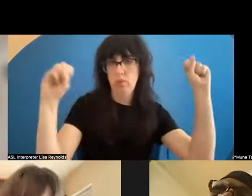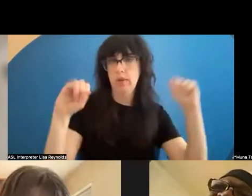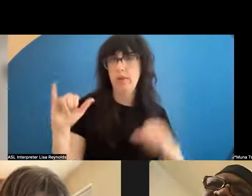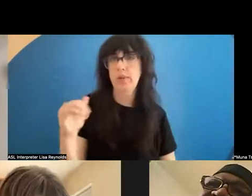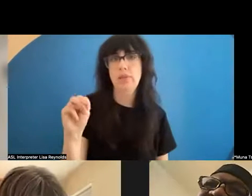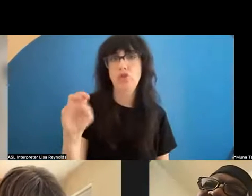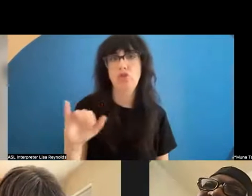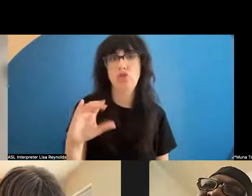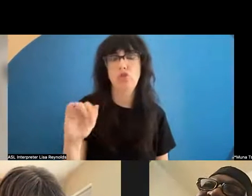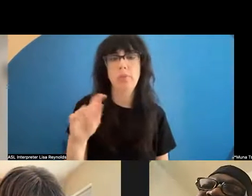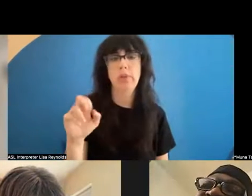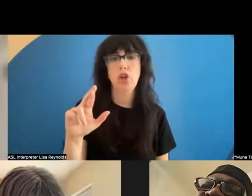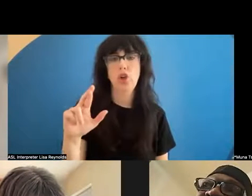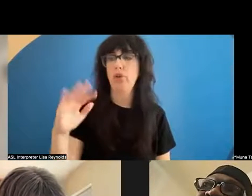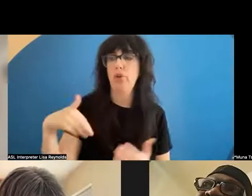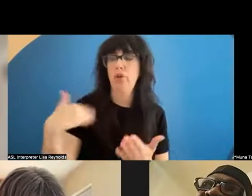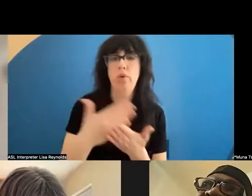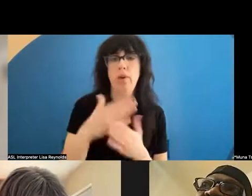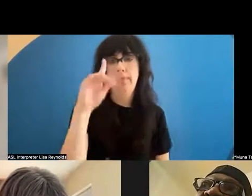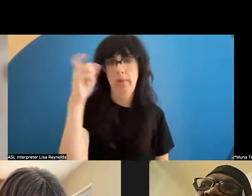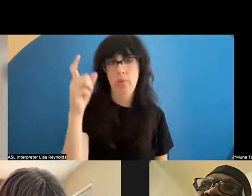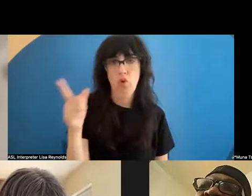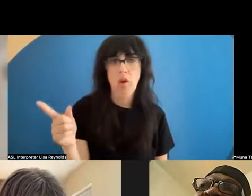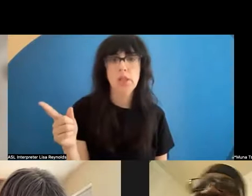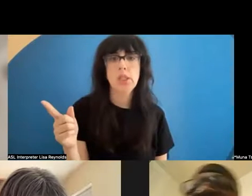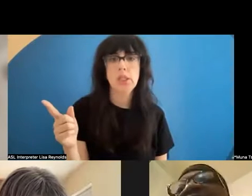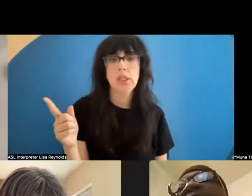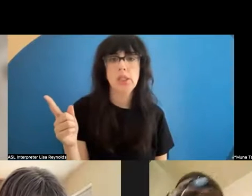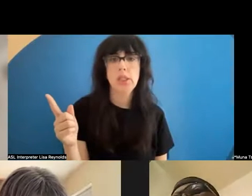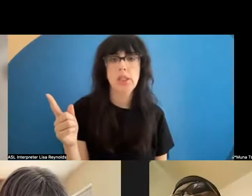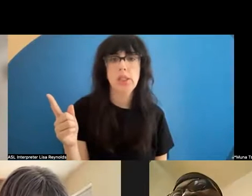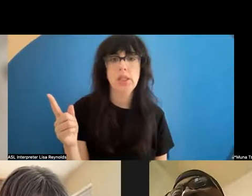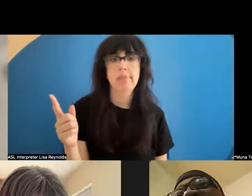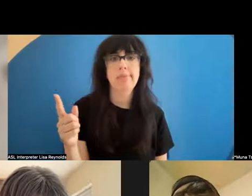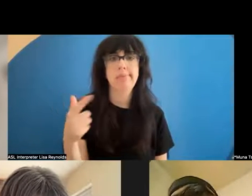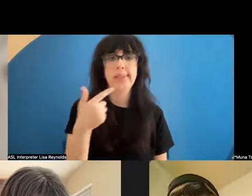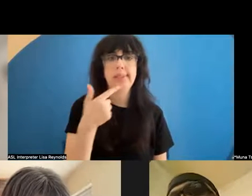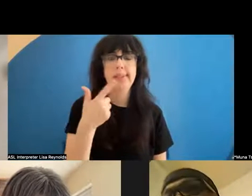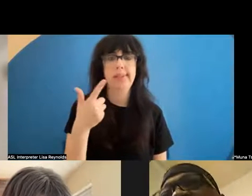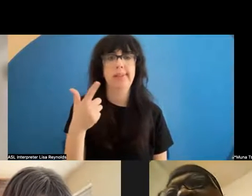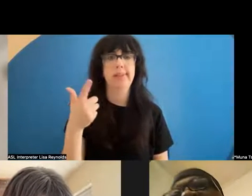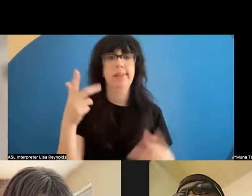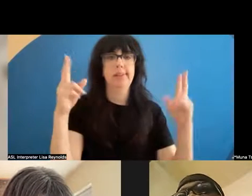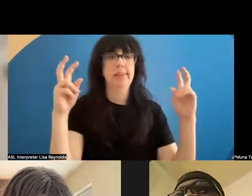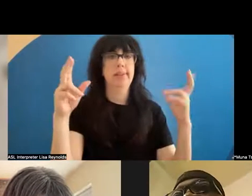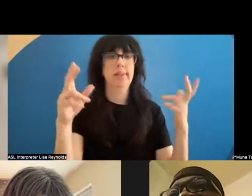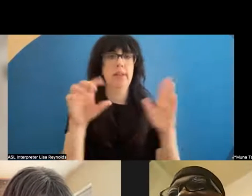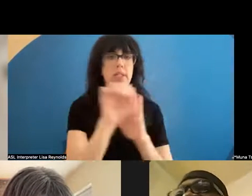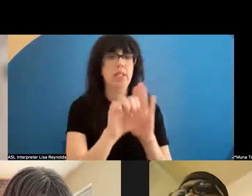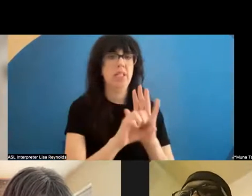Bronx, and he had a state of emergency , saying that the Bronx was so bad and